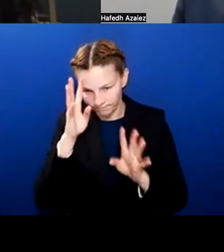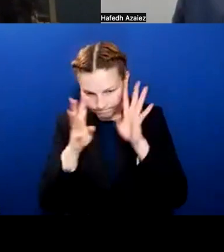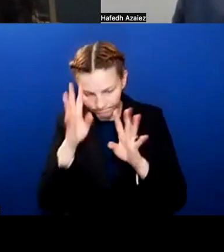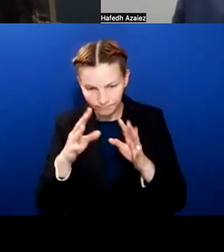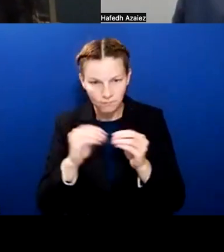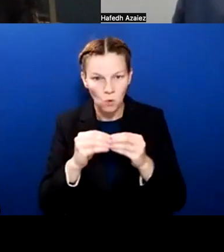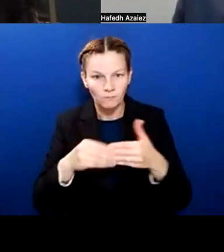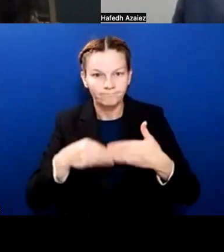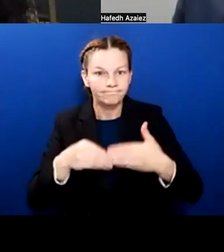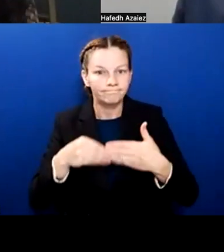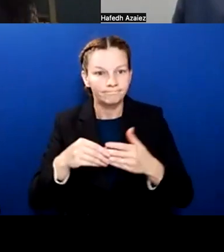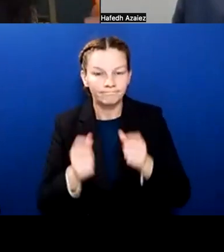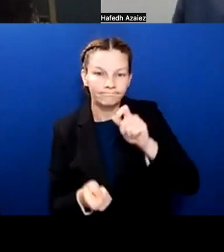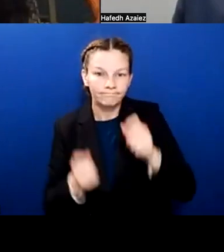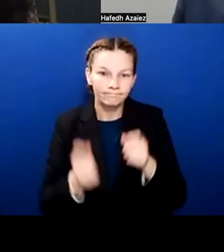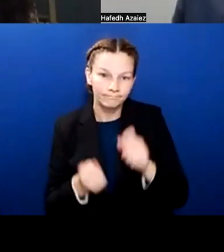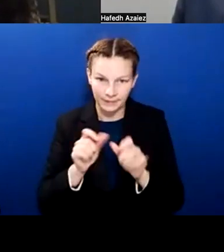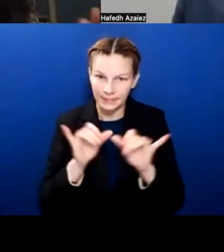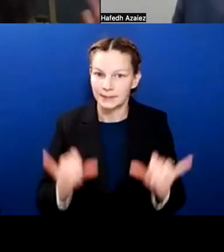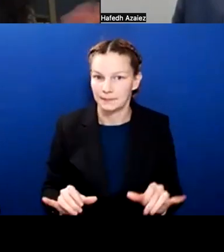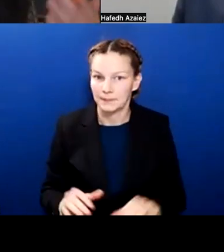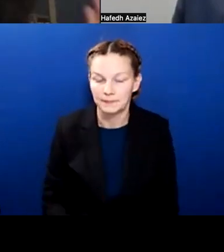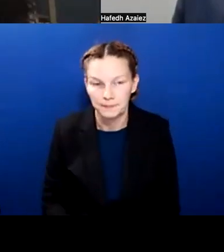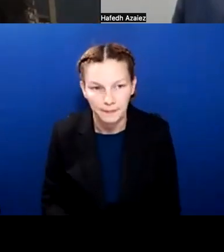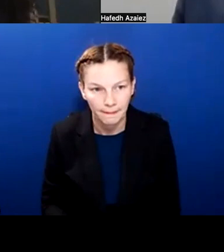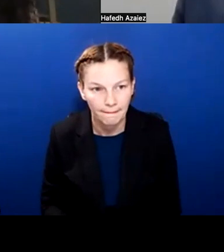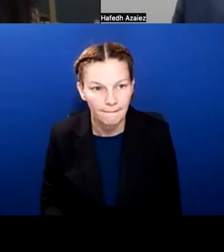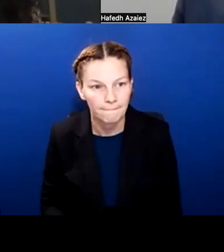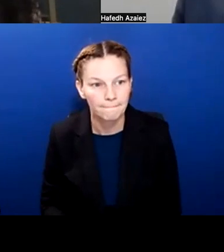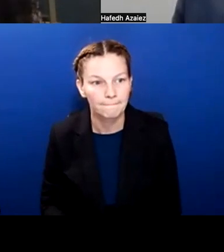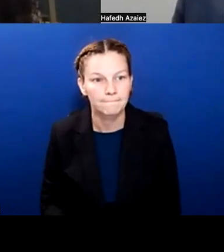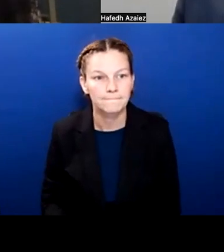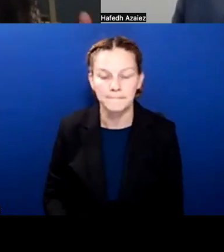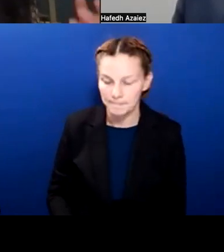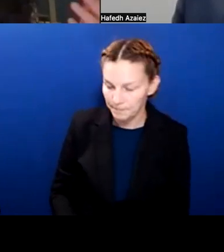Okay, thank you. So I know we talked about like flexibility and staffing. And this question just is related to staffing.